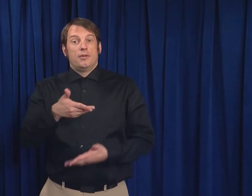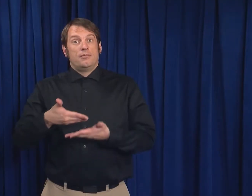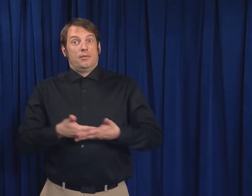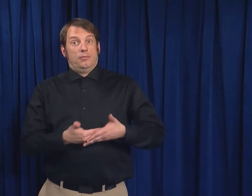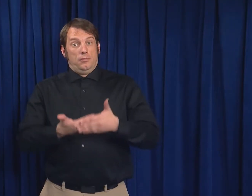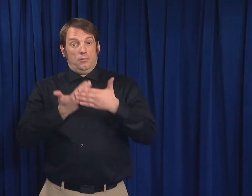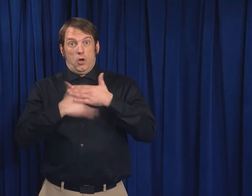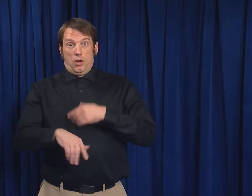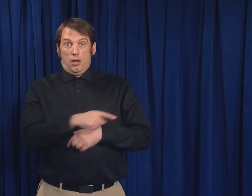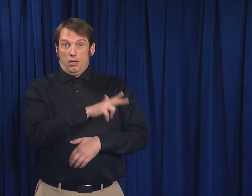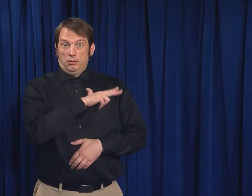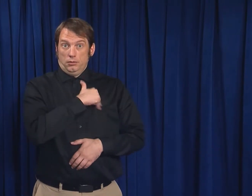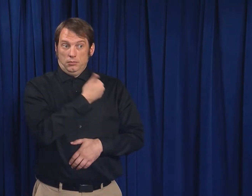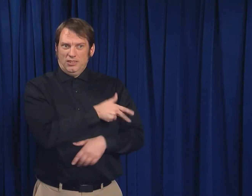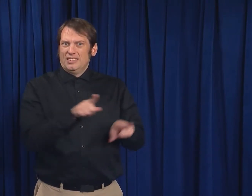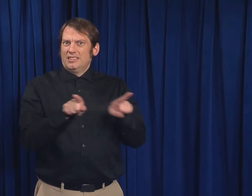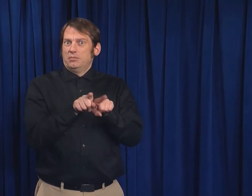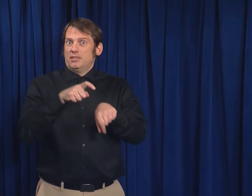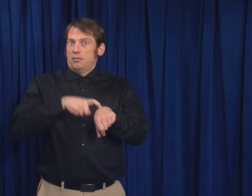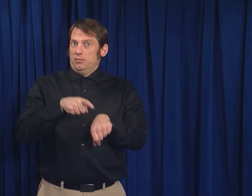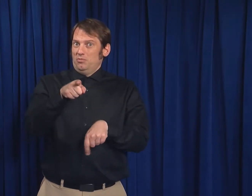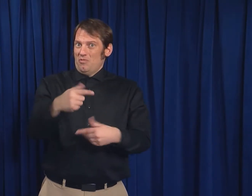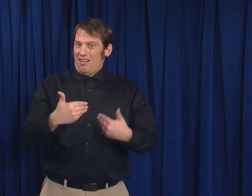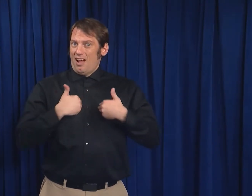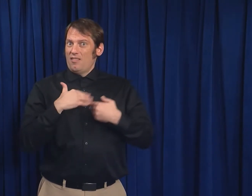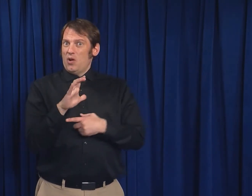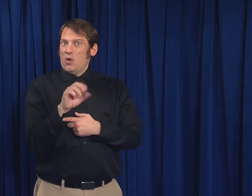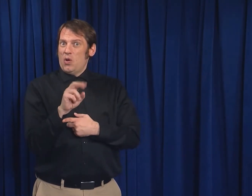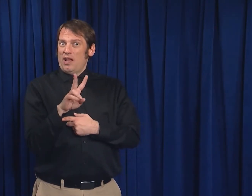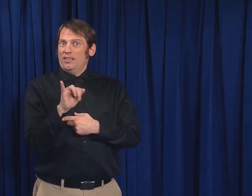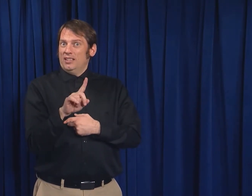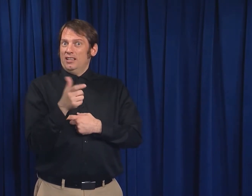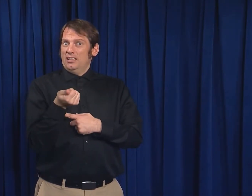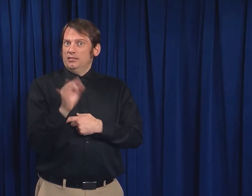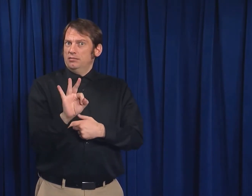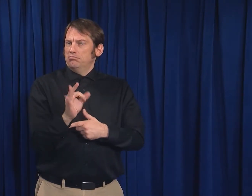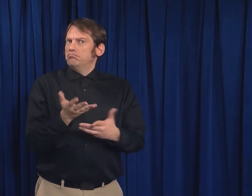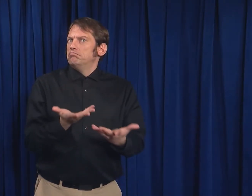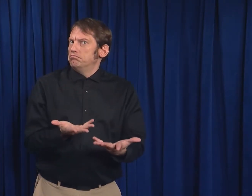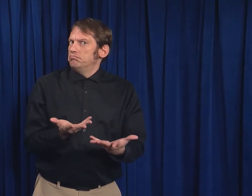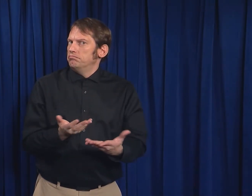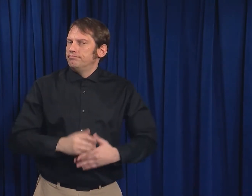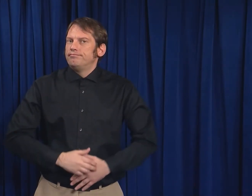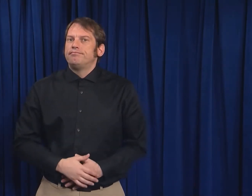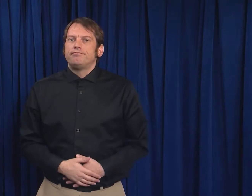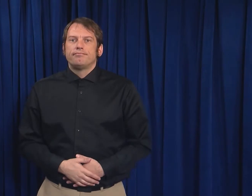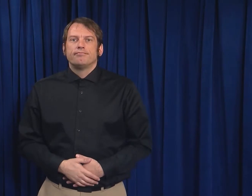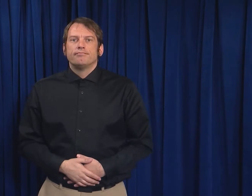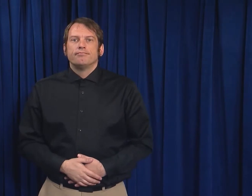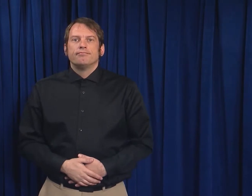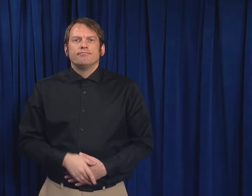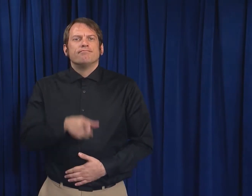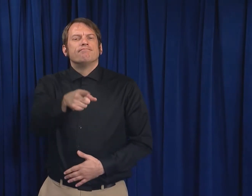If you have COVID-19 when your child is born in the hospital,